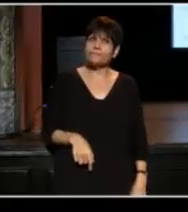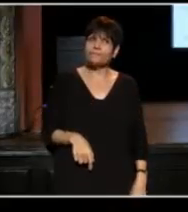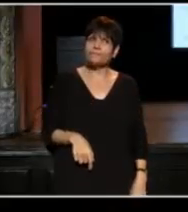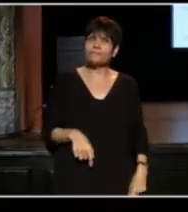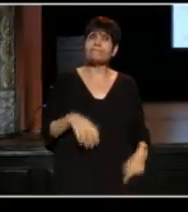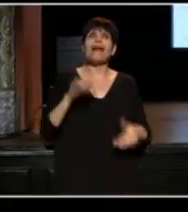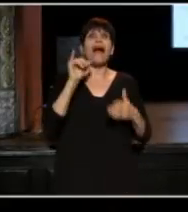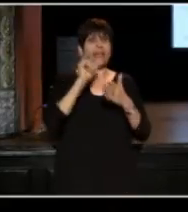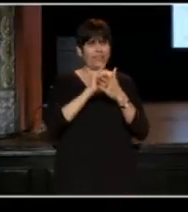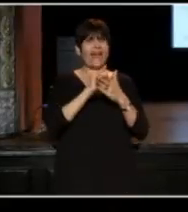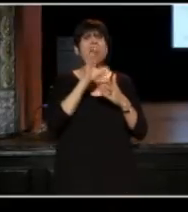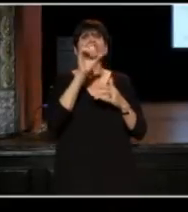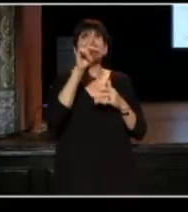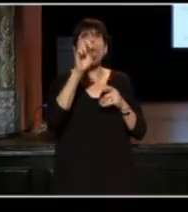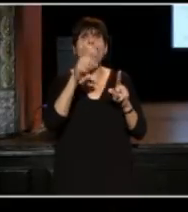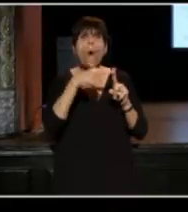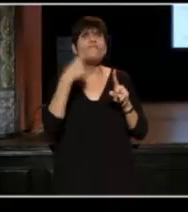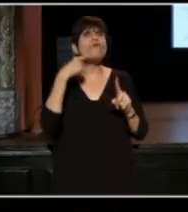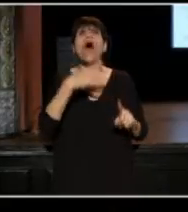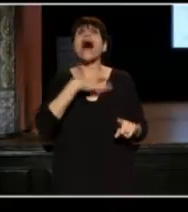Now, that's code for "I don't like it."